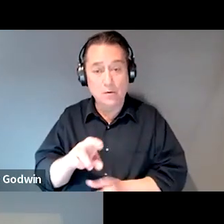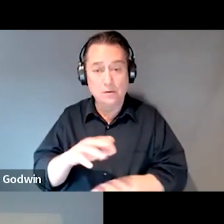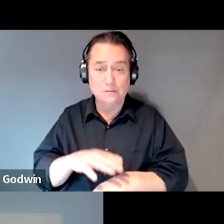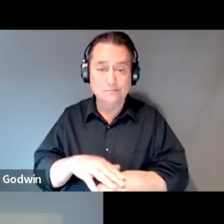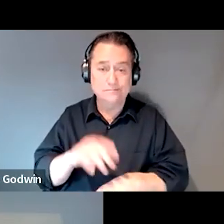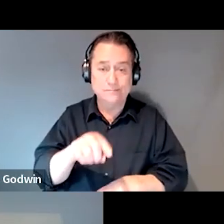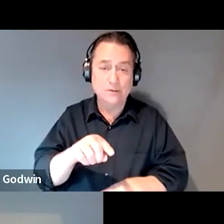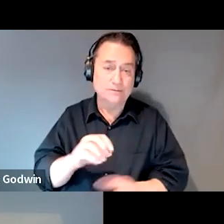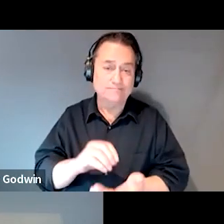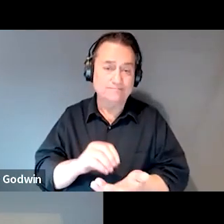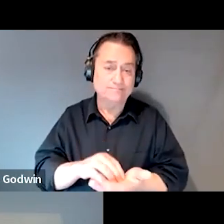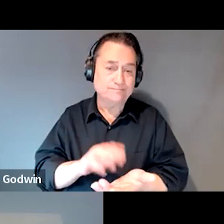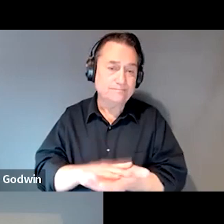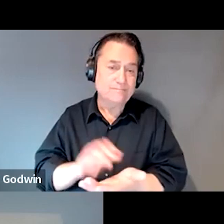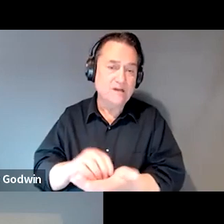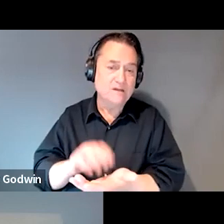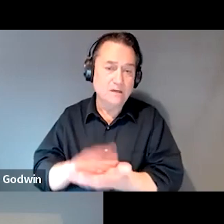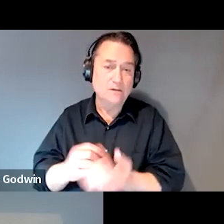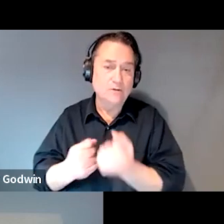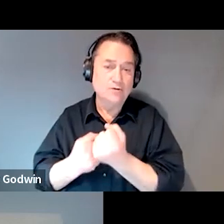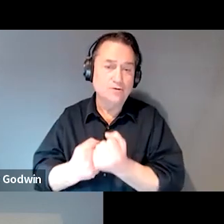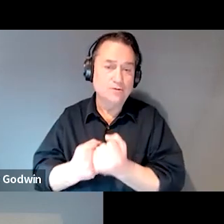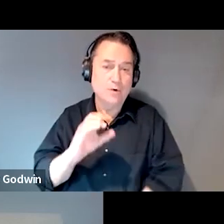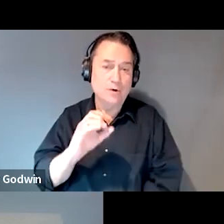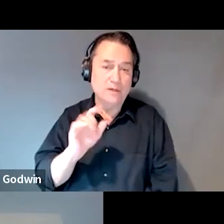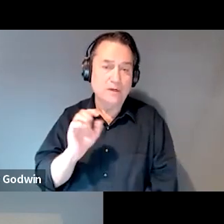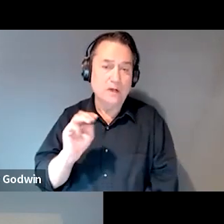in this documentation to help support the claim. Thoughts about that.